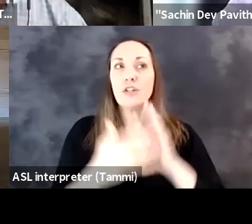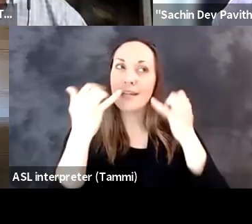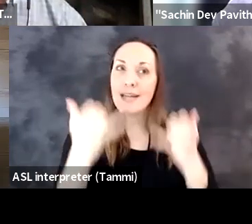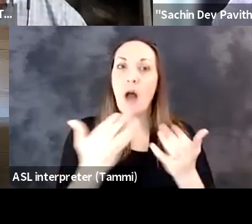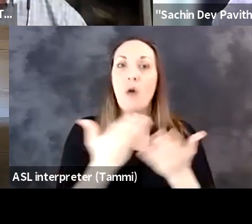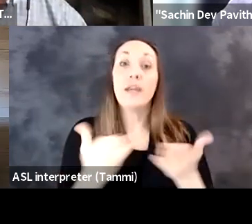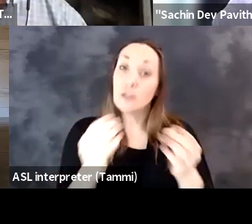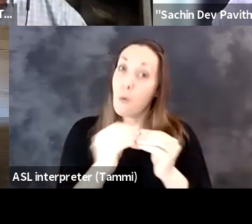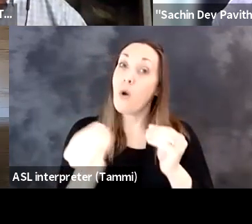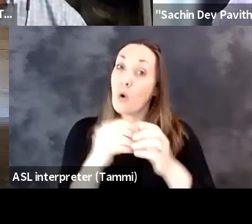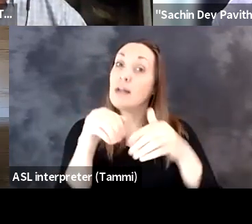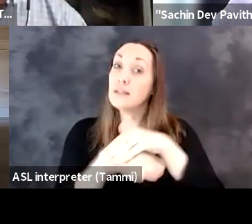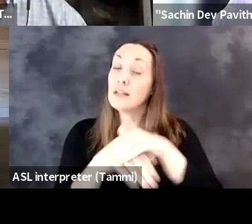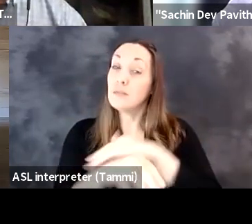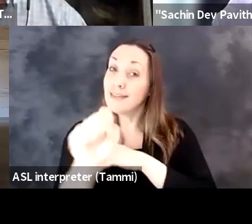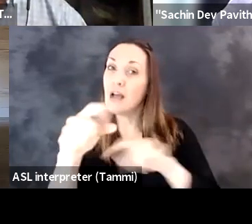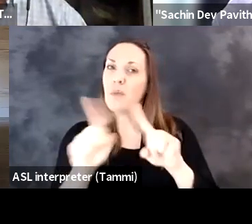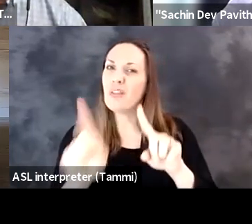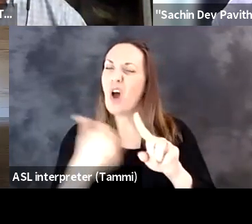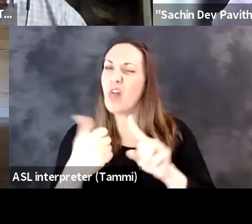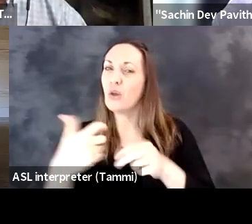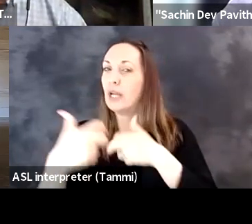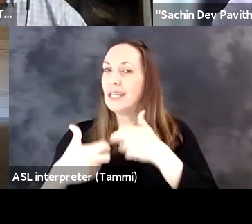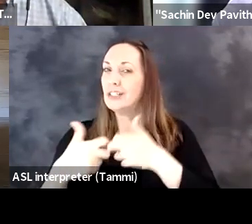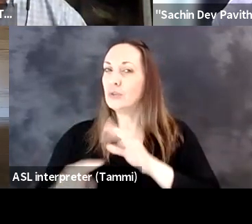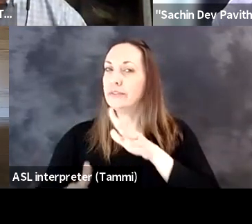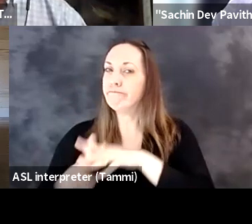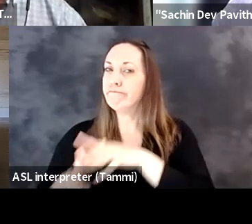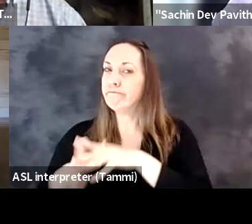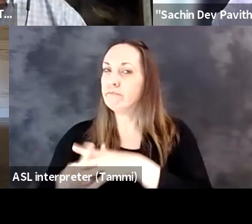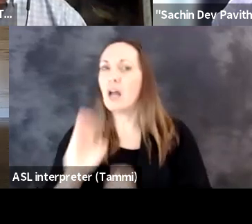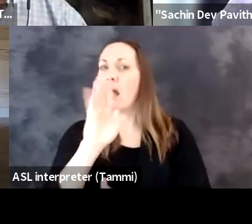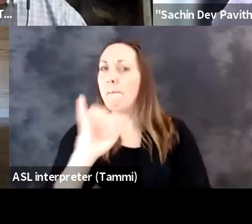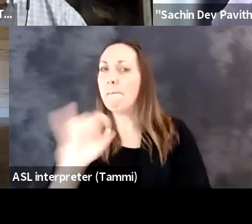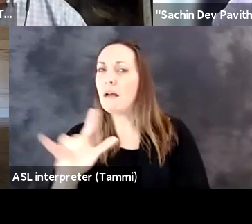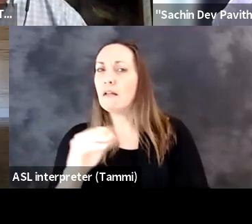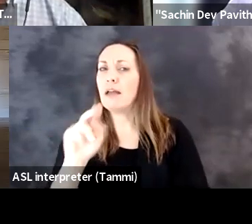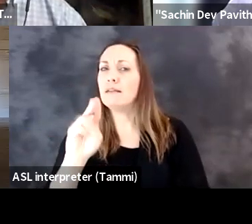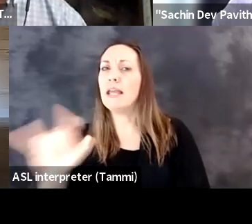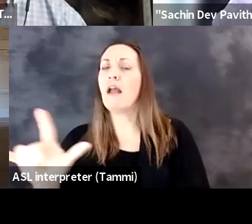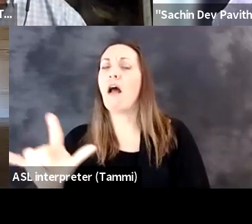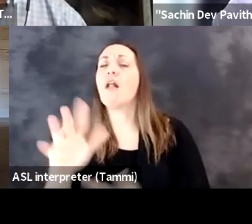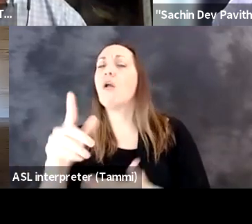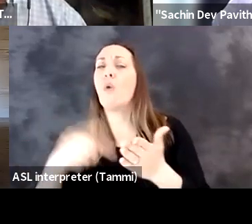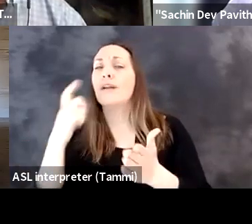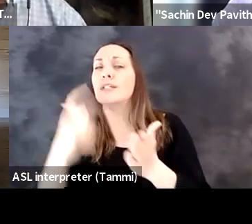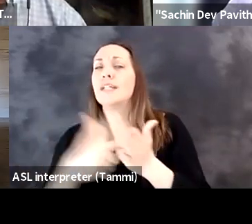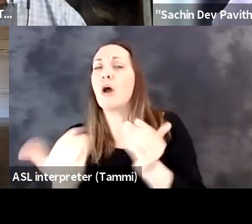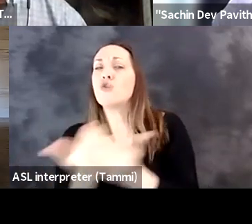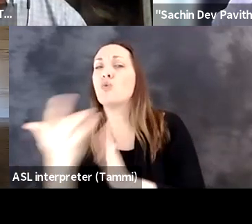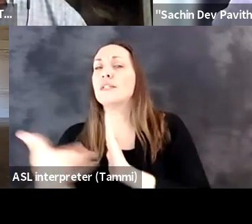changes like you said in the technology, things becoming more and more accessible, but there are other issues. What do you all see, Bill and Neil, what